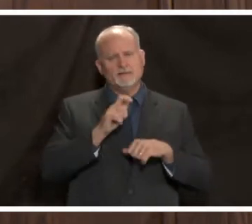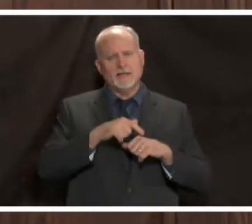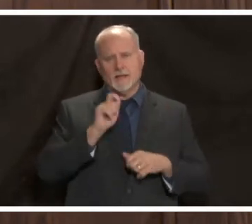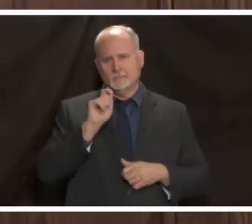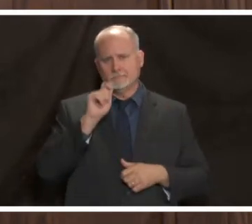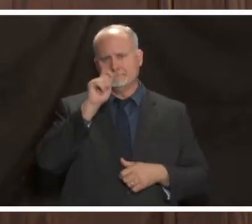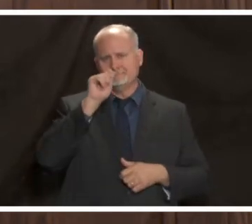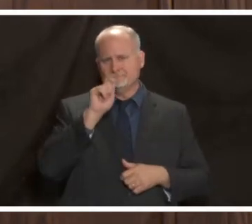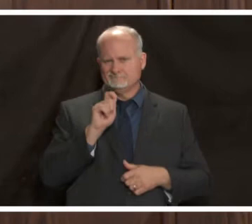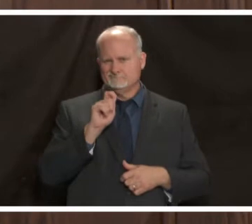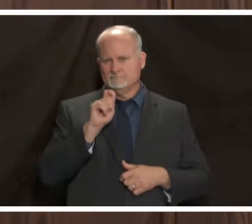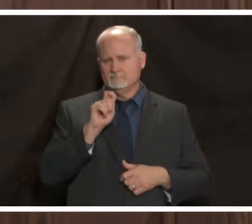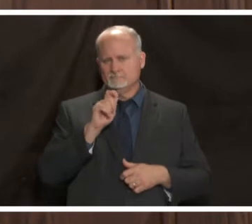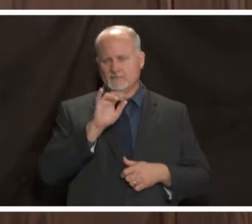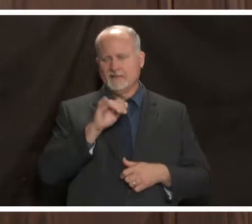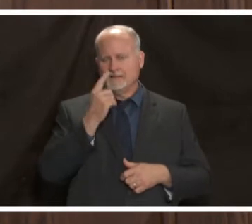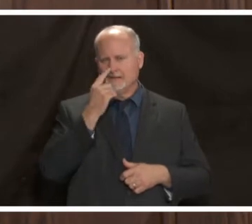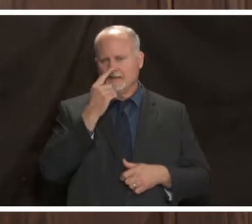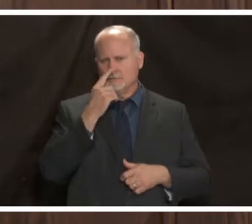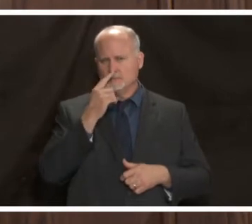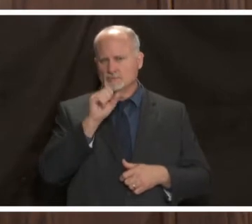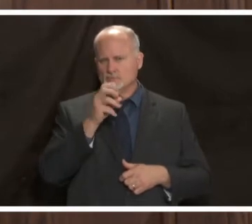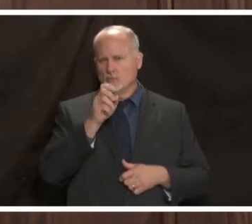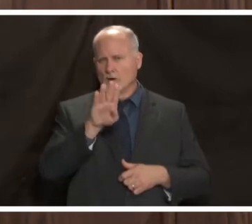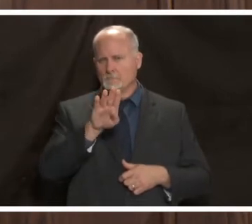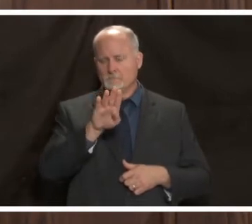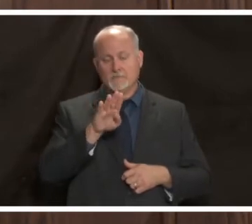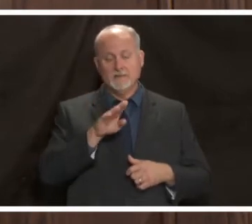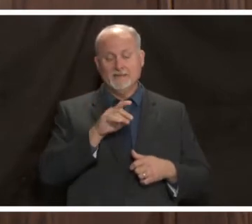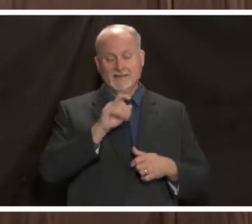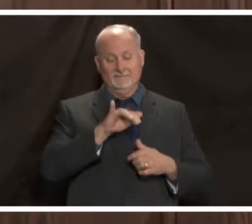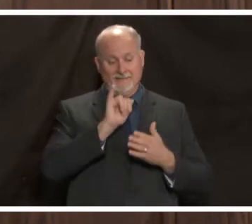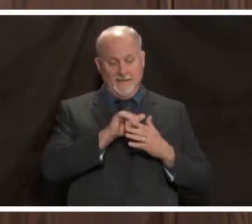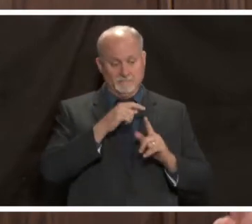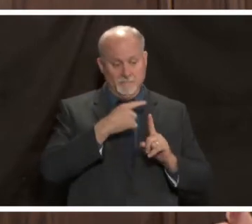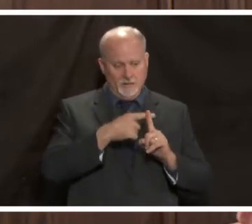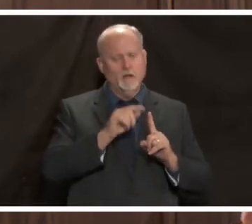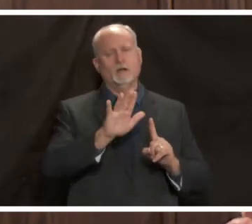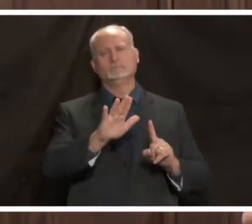it's helpful if the test is positive because then we know to isolate